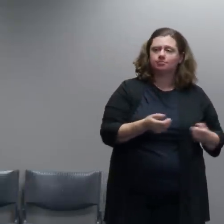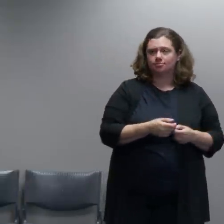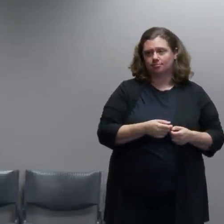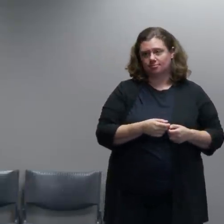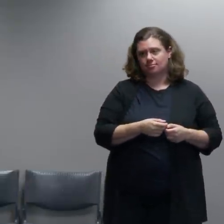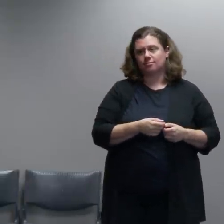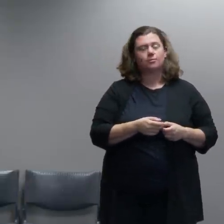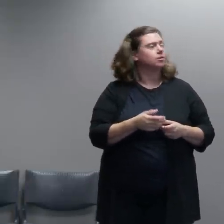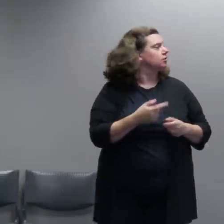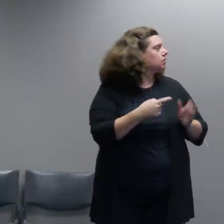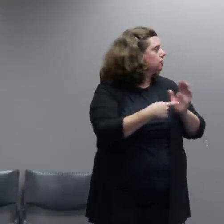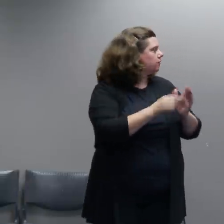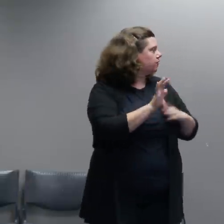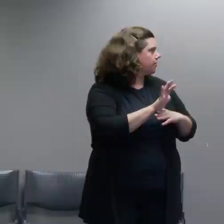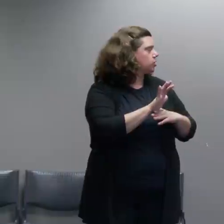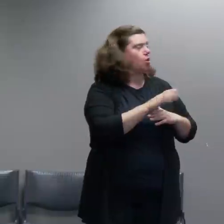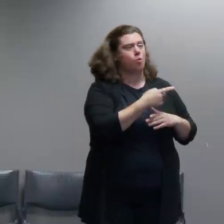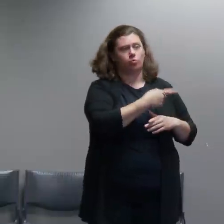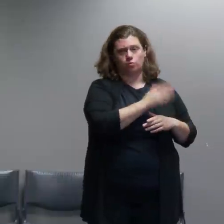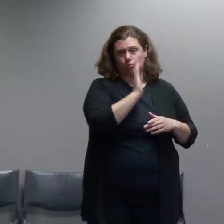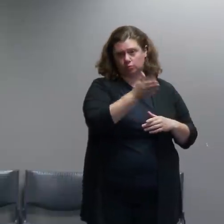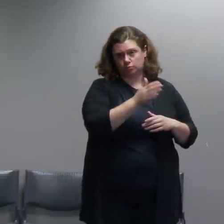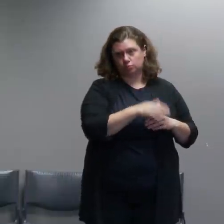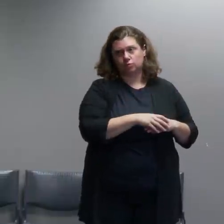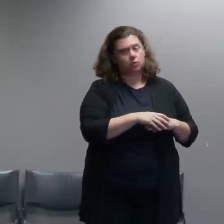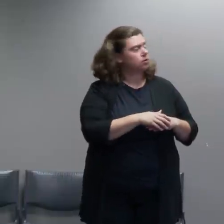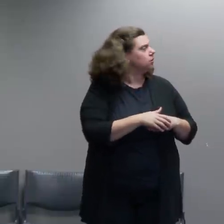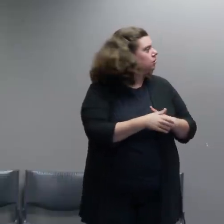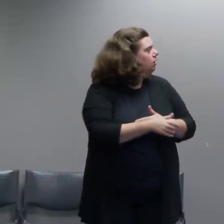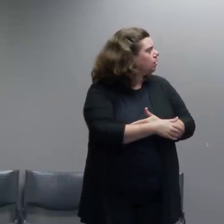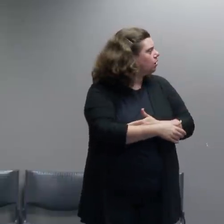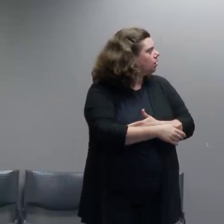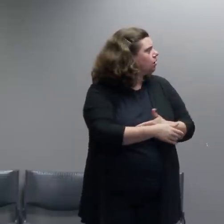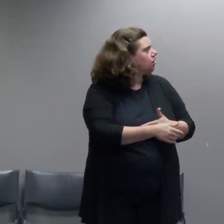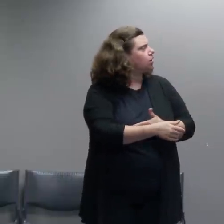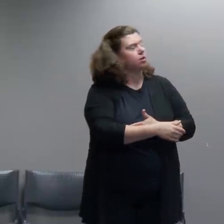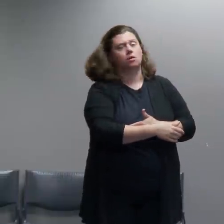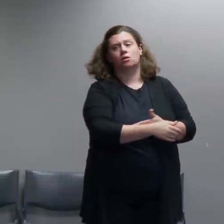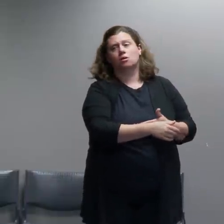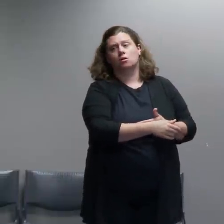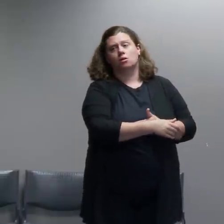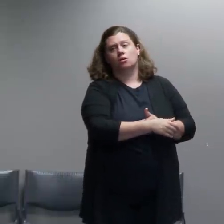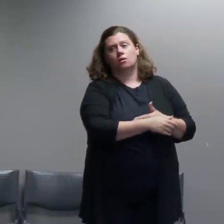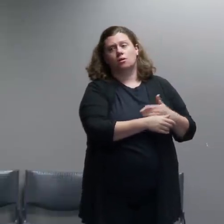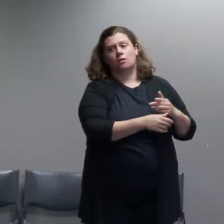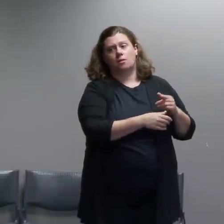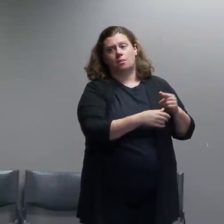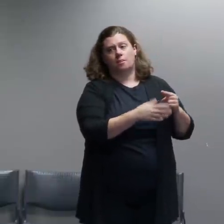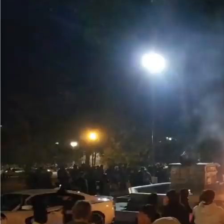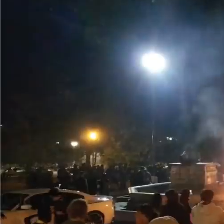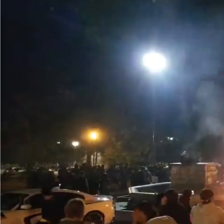that are I think that these videos help understand.